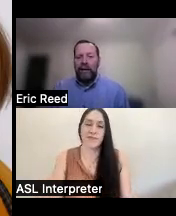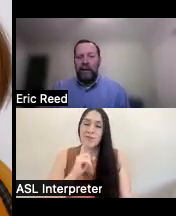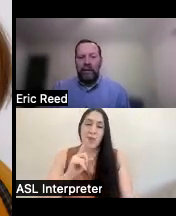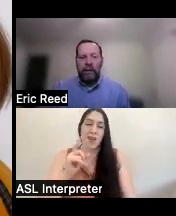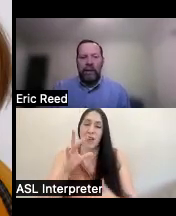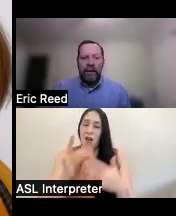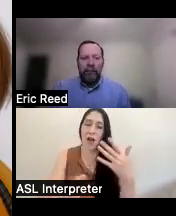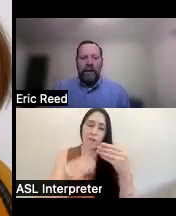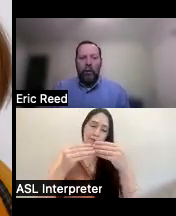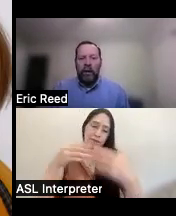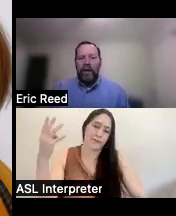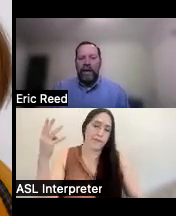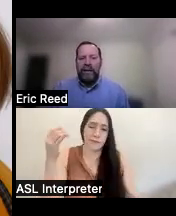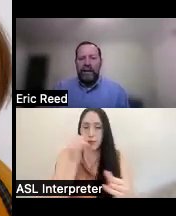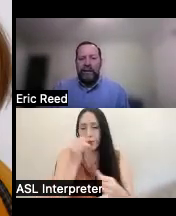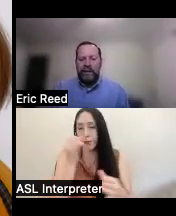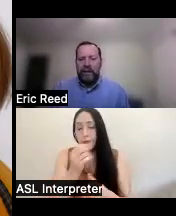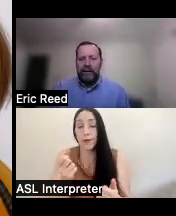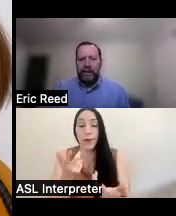um and the the ability of people with a t is is endless